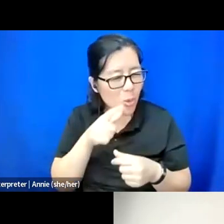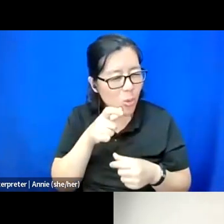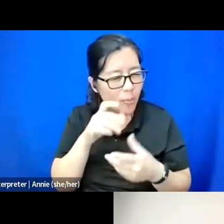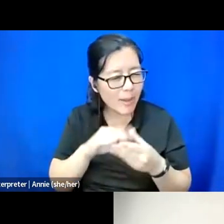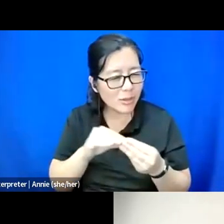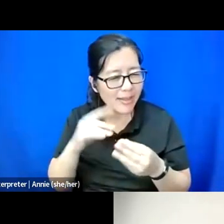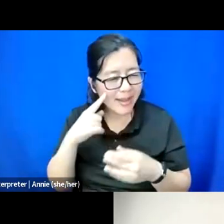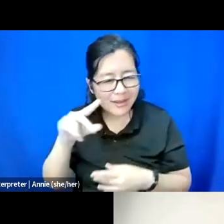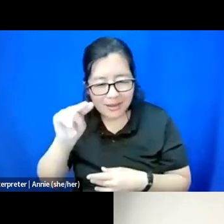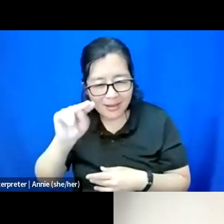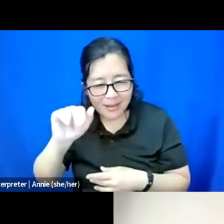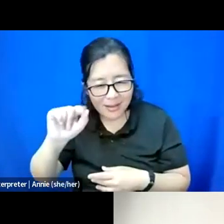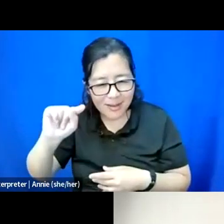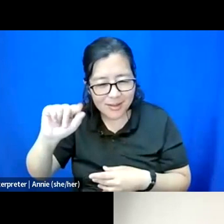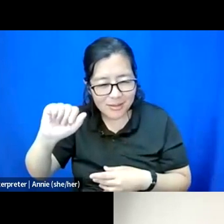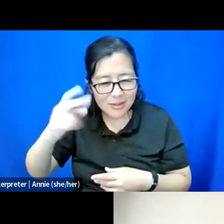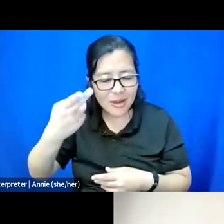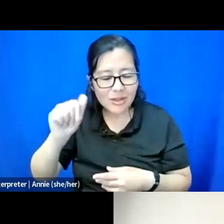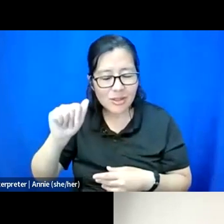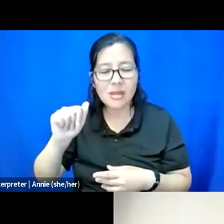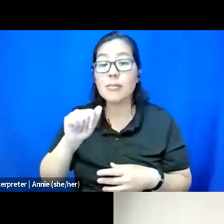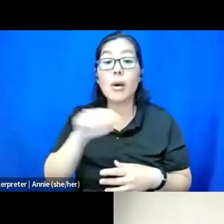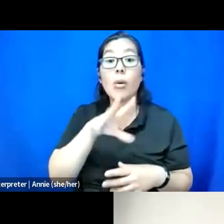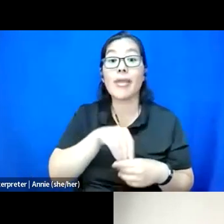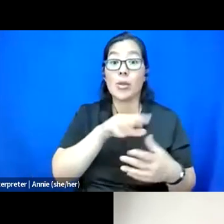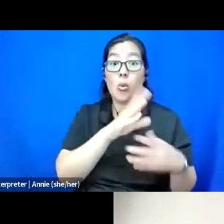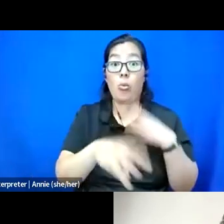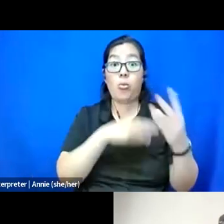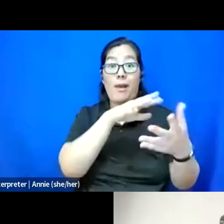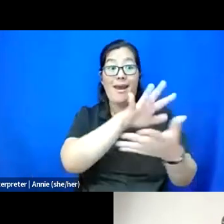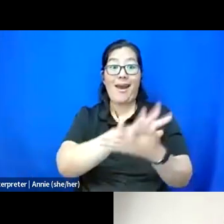But just the way that within academia, it can be so easy for multiply marginalized people